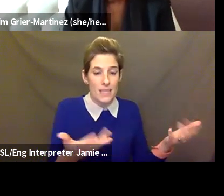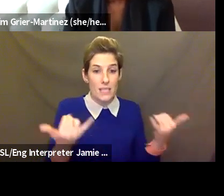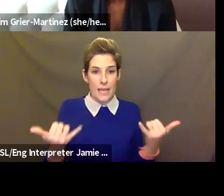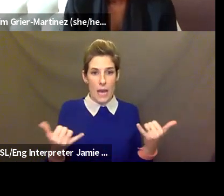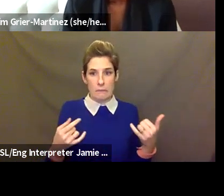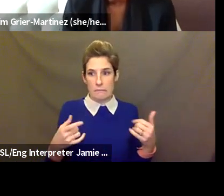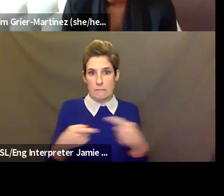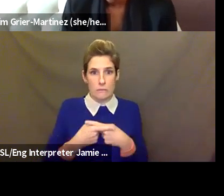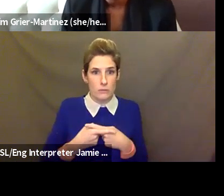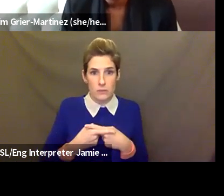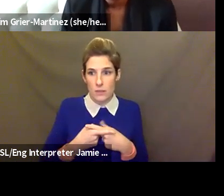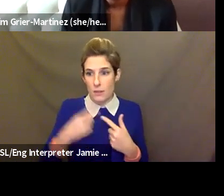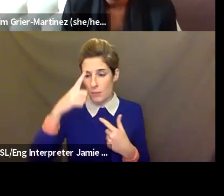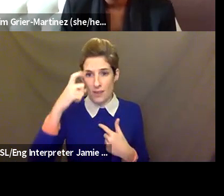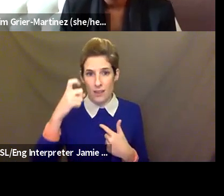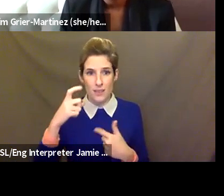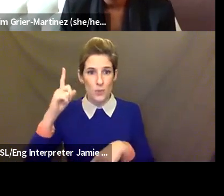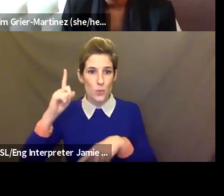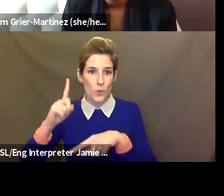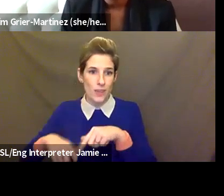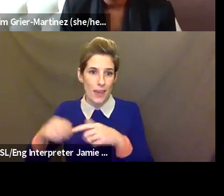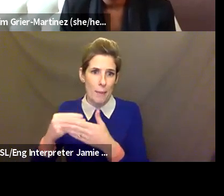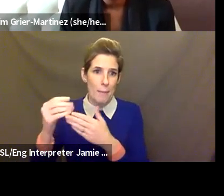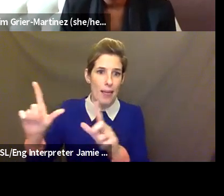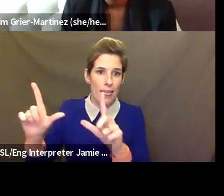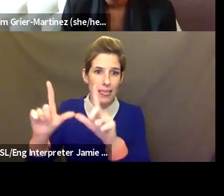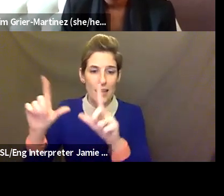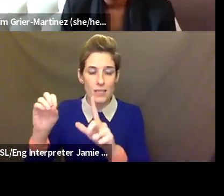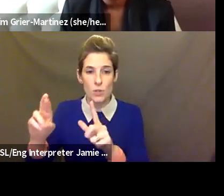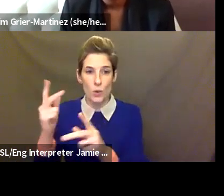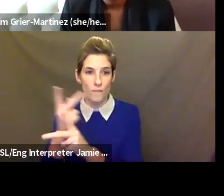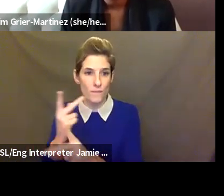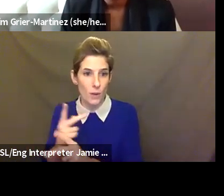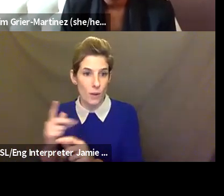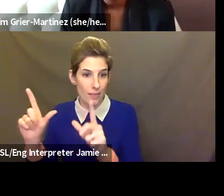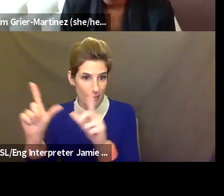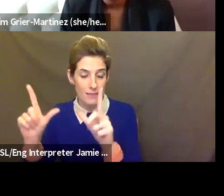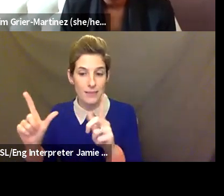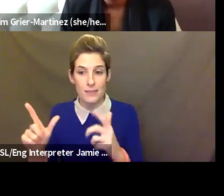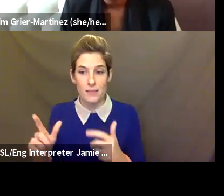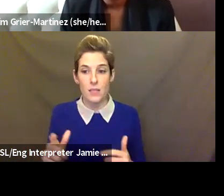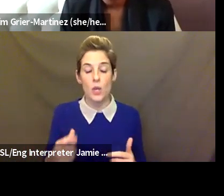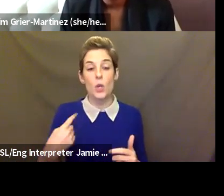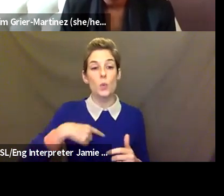licensing work. We just couldn't find the right setup for it. So we wound up going with Affinity, which was a little bit more